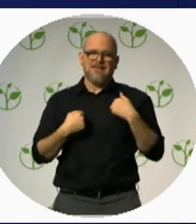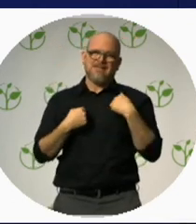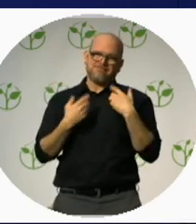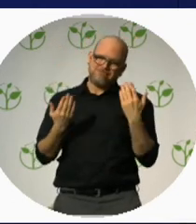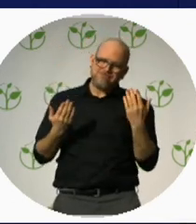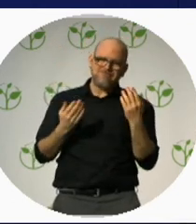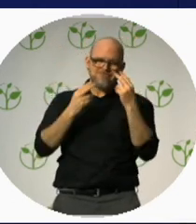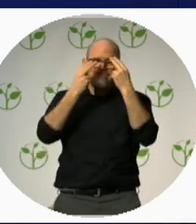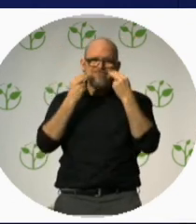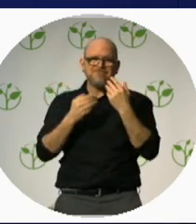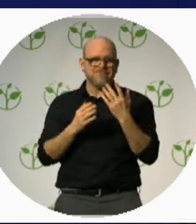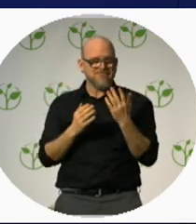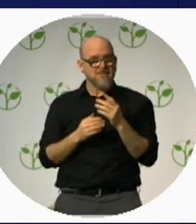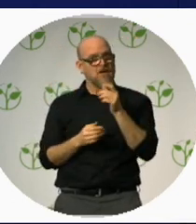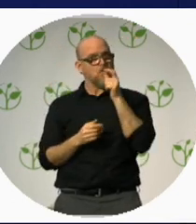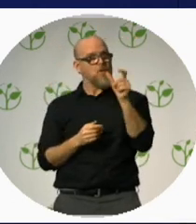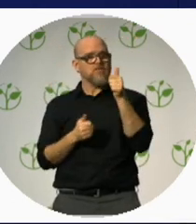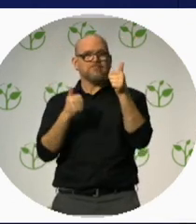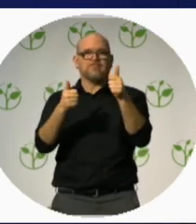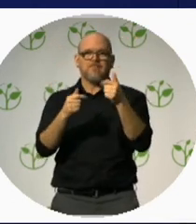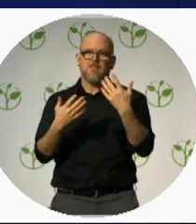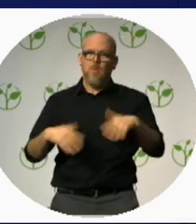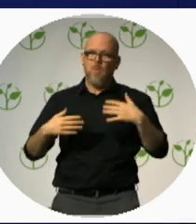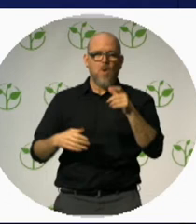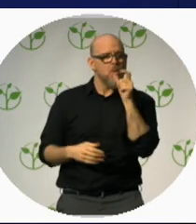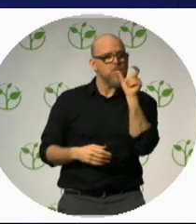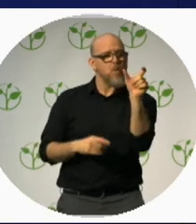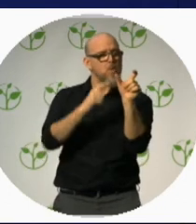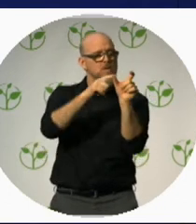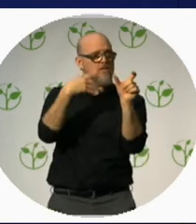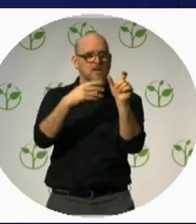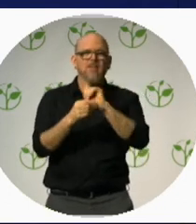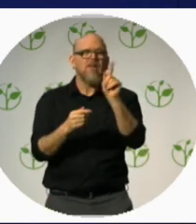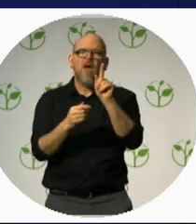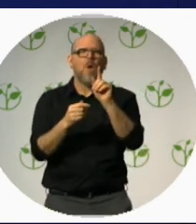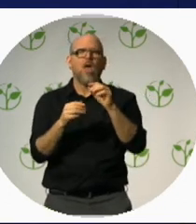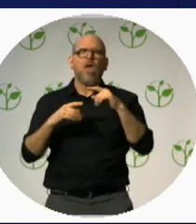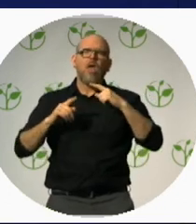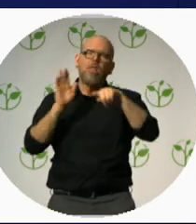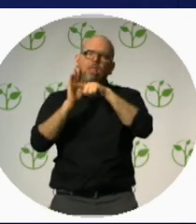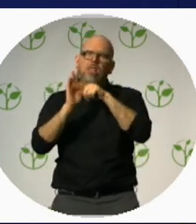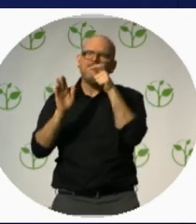The power of words – An advertisement by Purple Feather 2010.